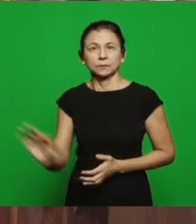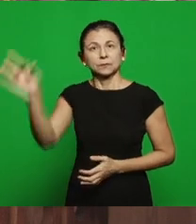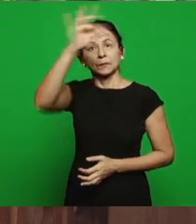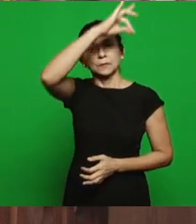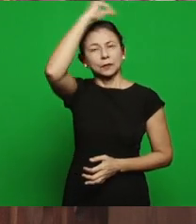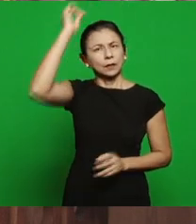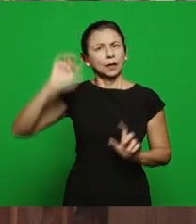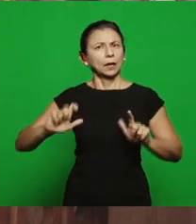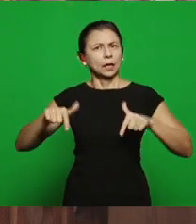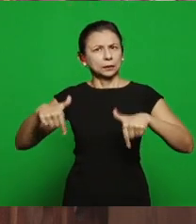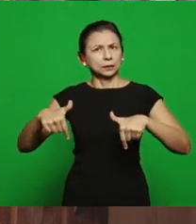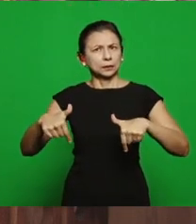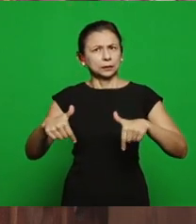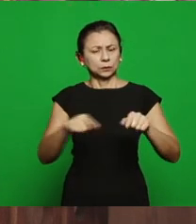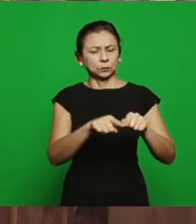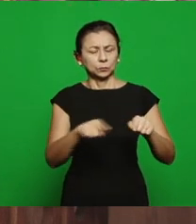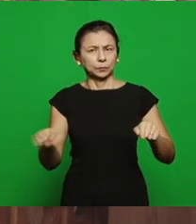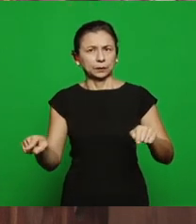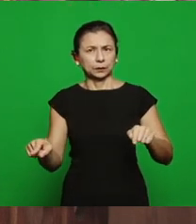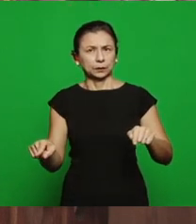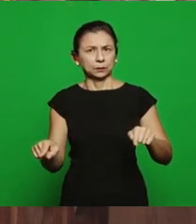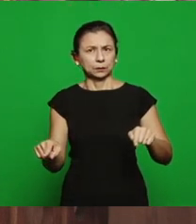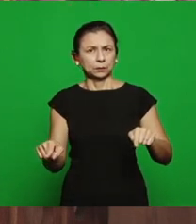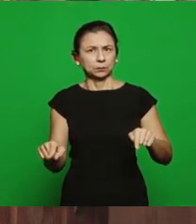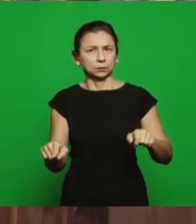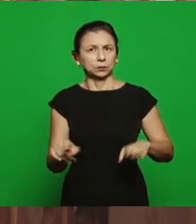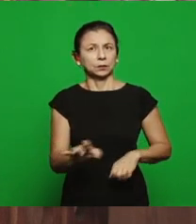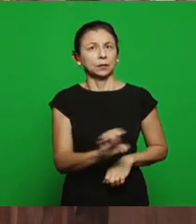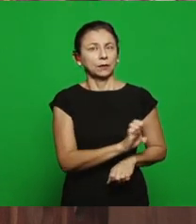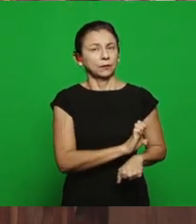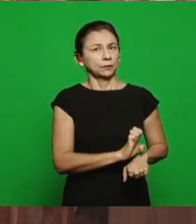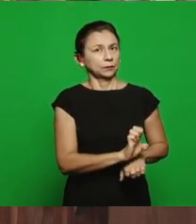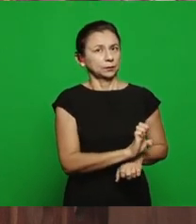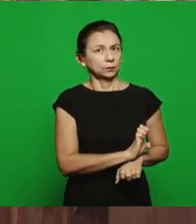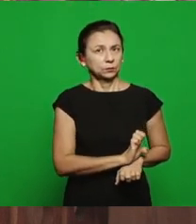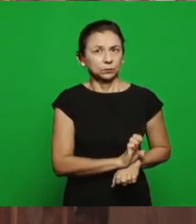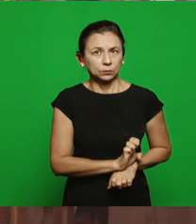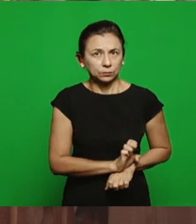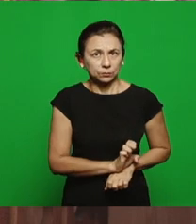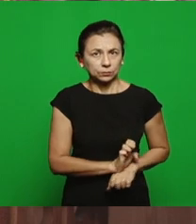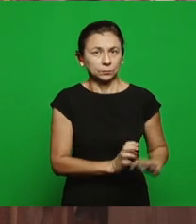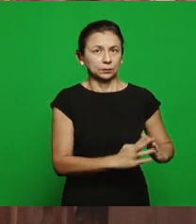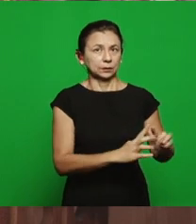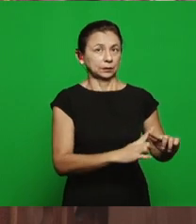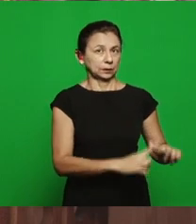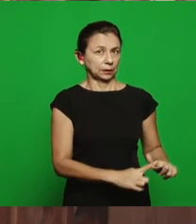period of Ephesus, it wasn’t different